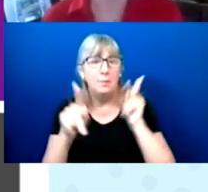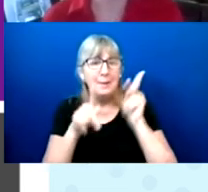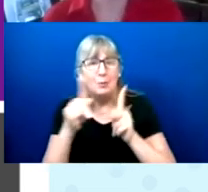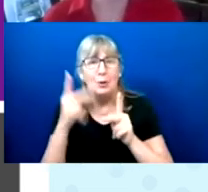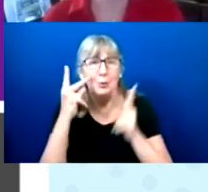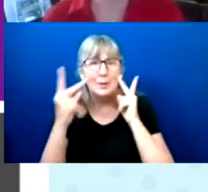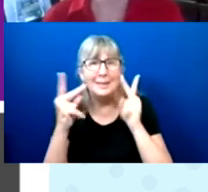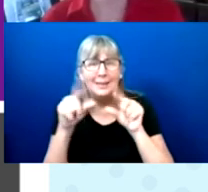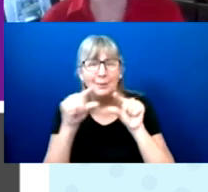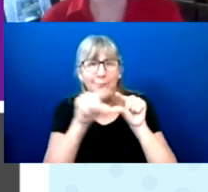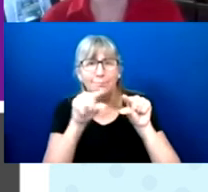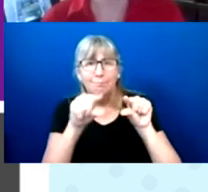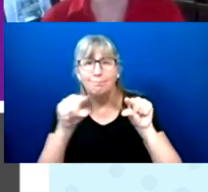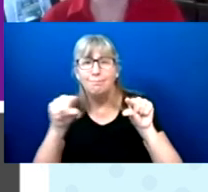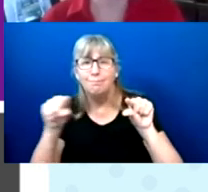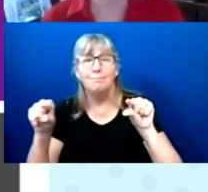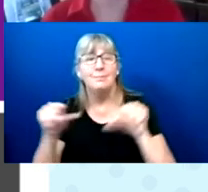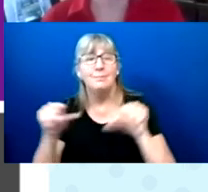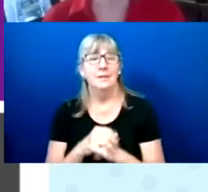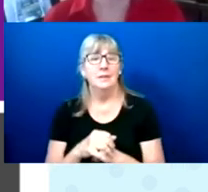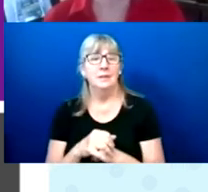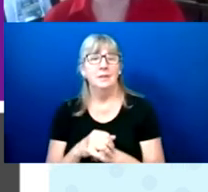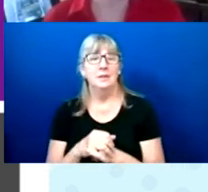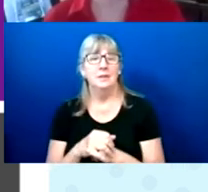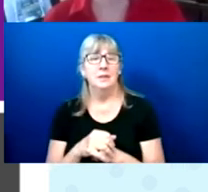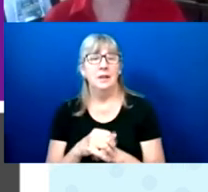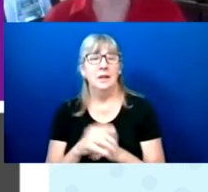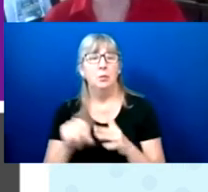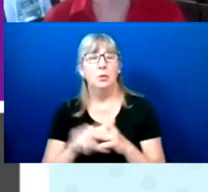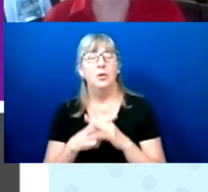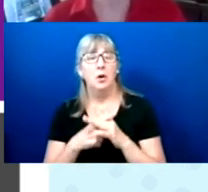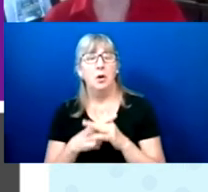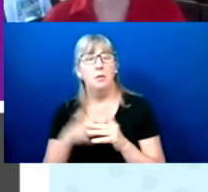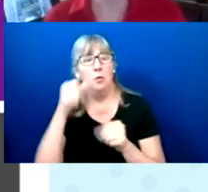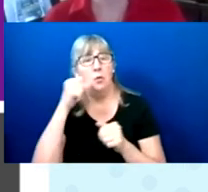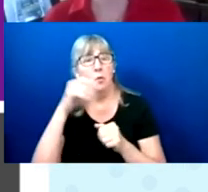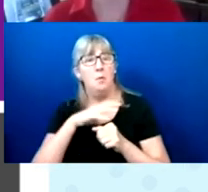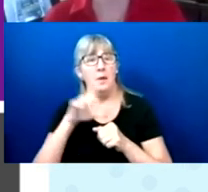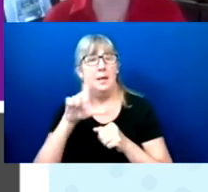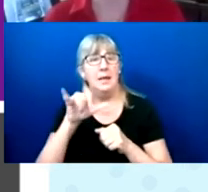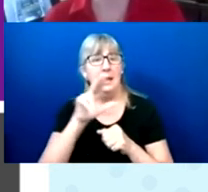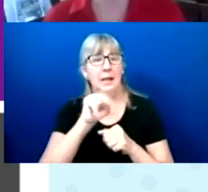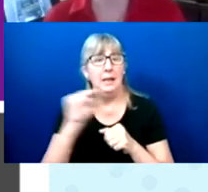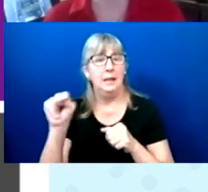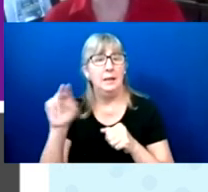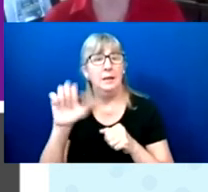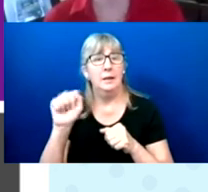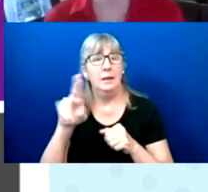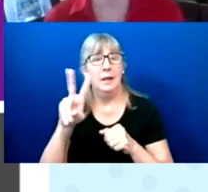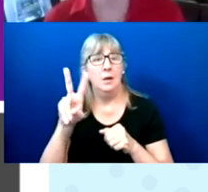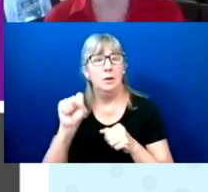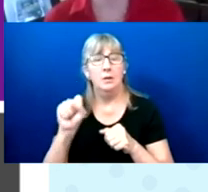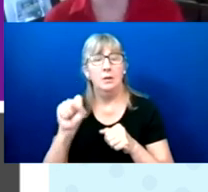And we start off with a young woman, Lynn Paris, who said I vote because it's important